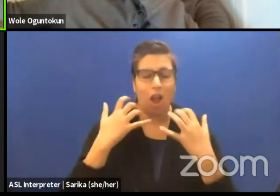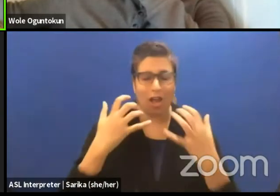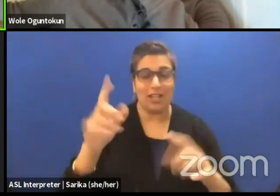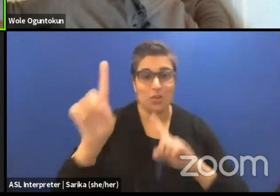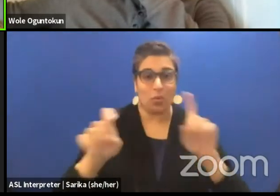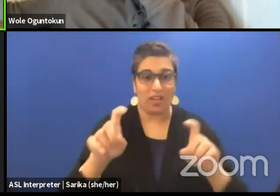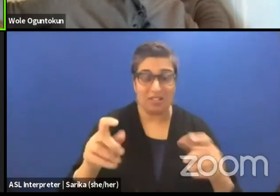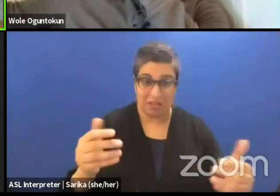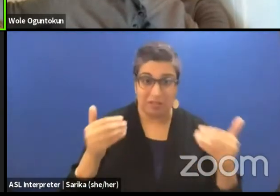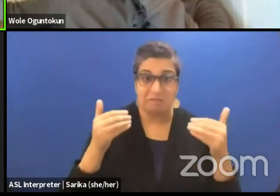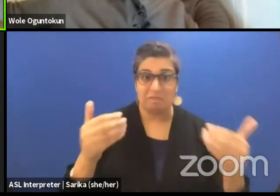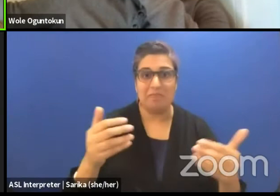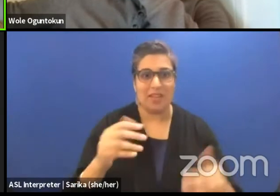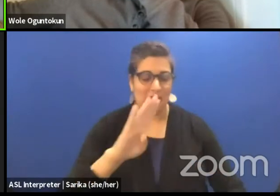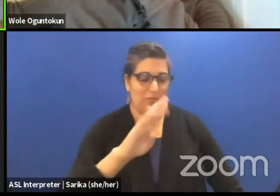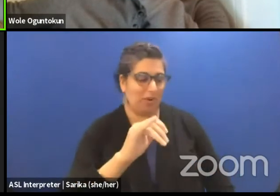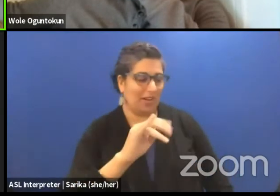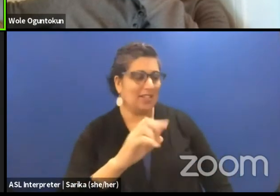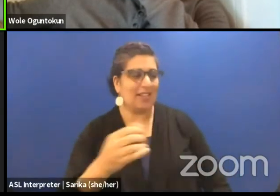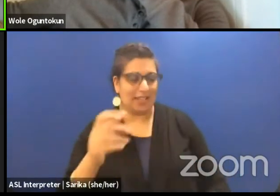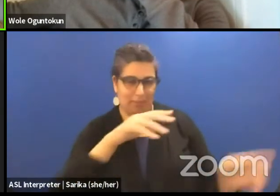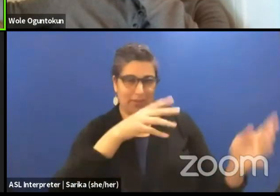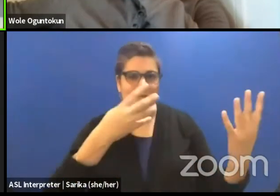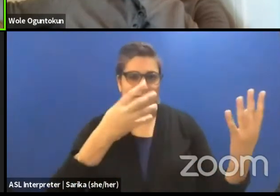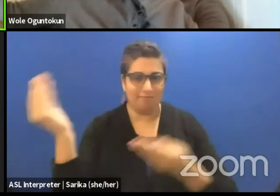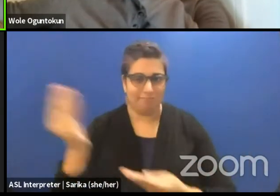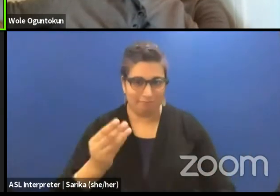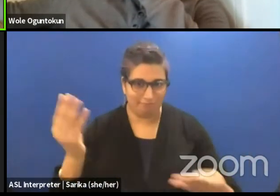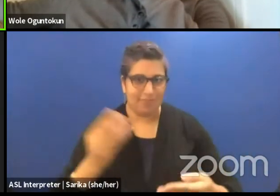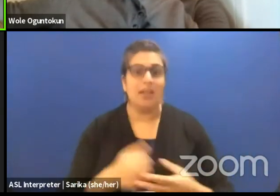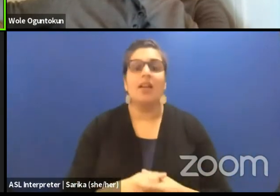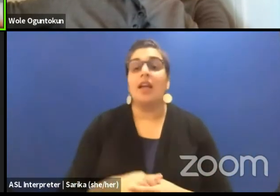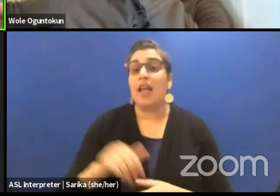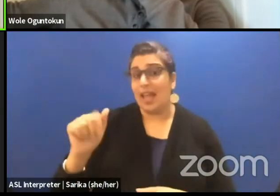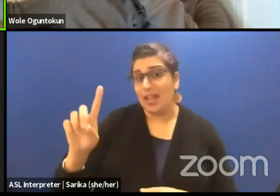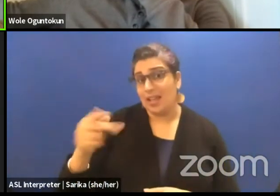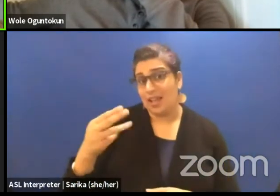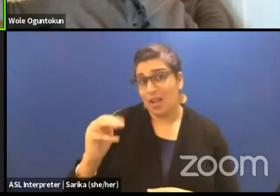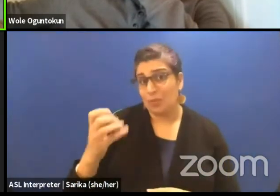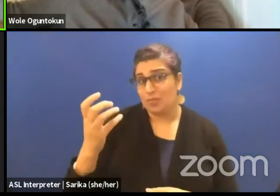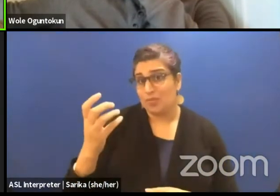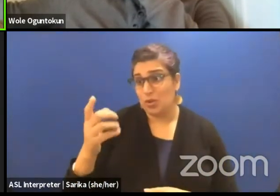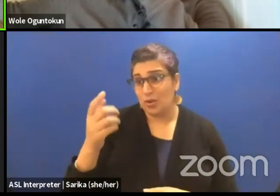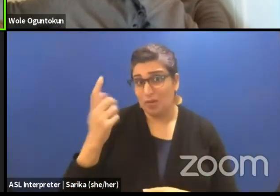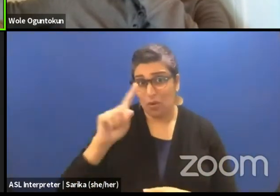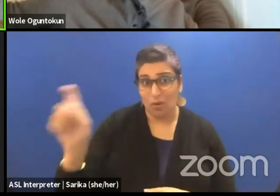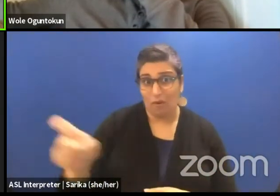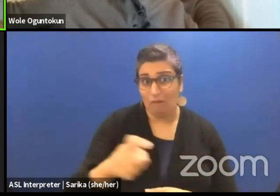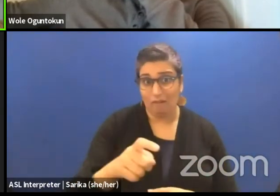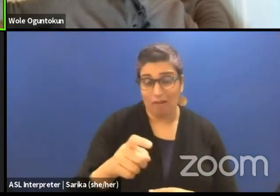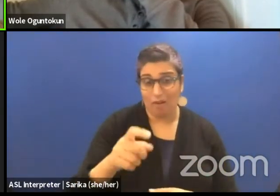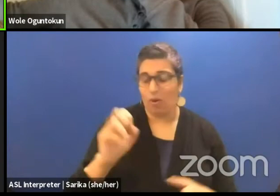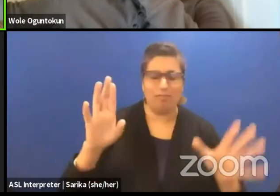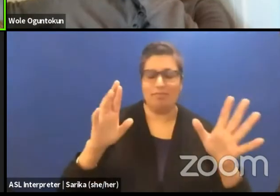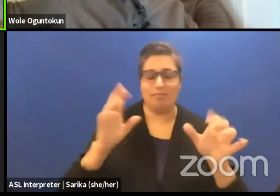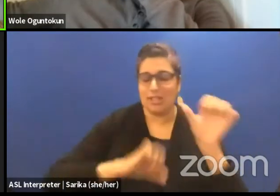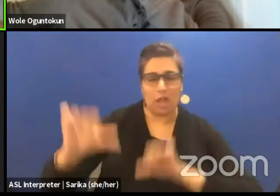that is doing that for us. Adham, do you have any question you want to ask Oga Wole, Oga Wole do you have any question you want to ask Adham and to Lloyd.